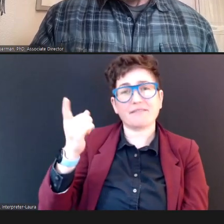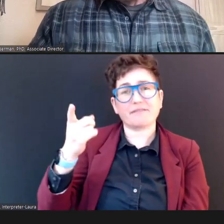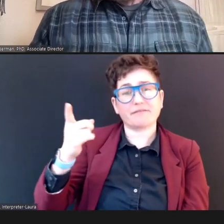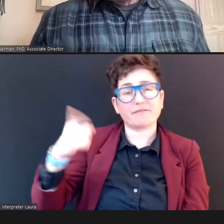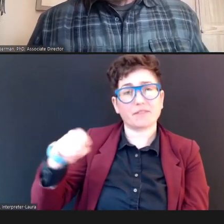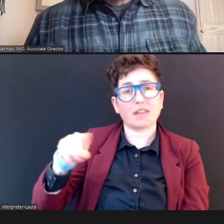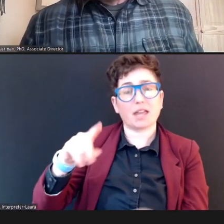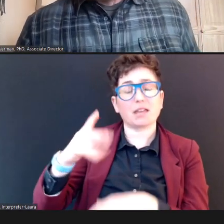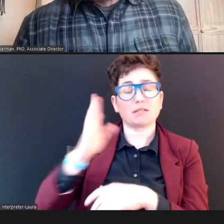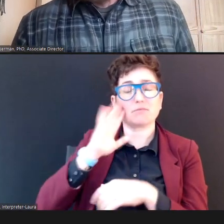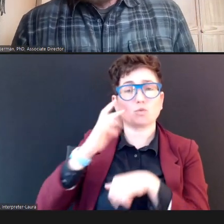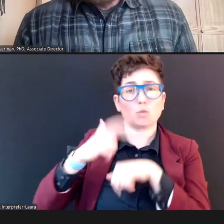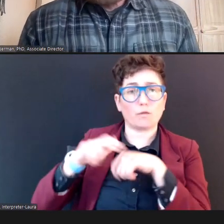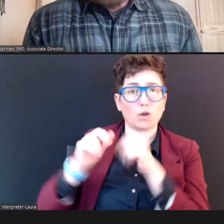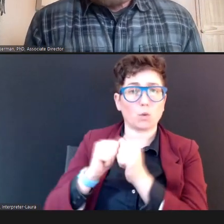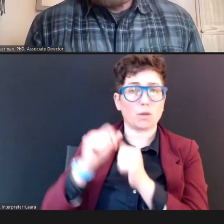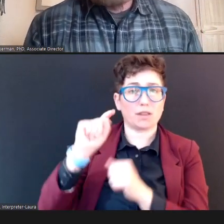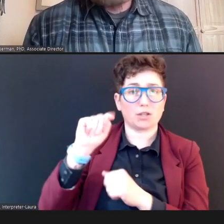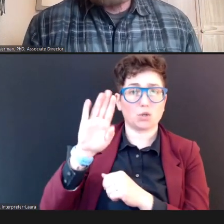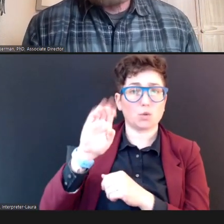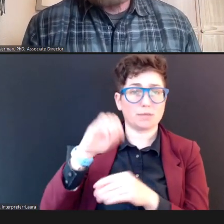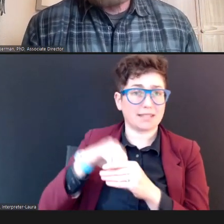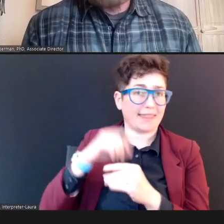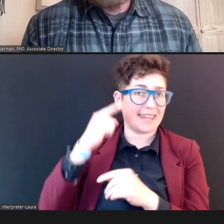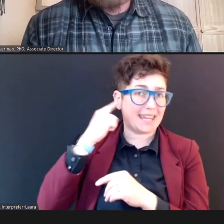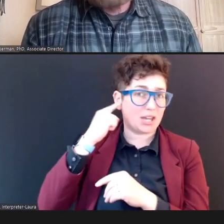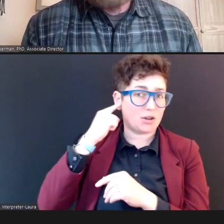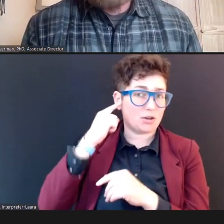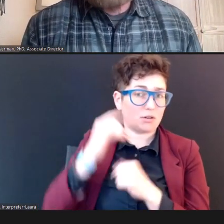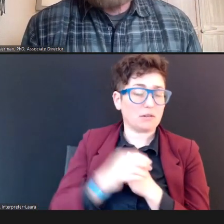most likely, probably, due to middle ear disorder for which the